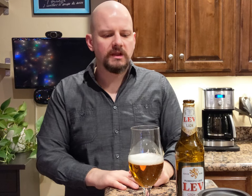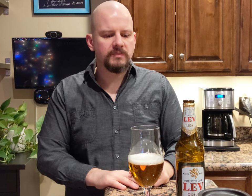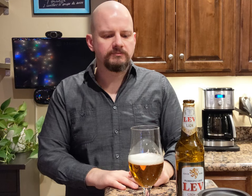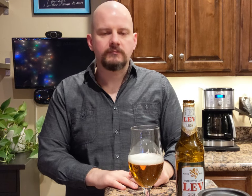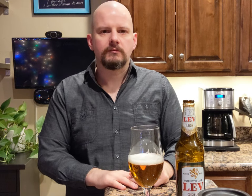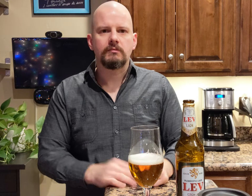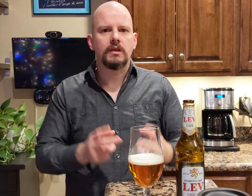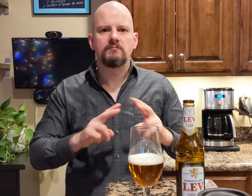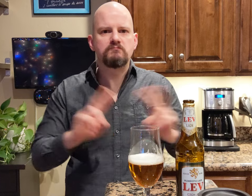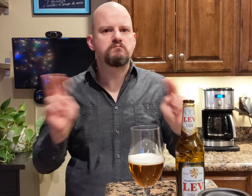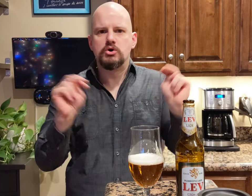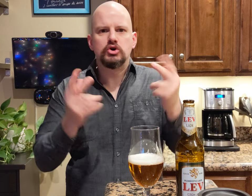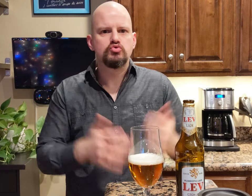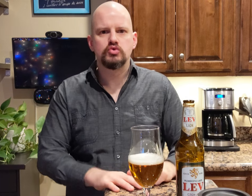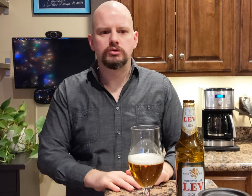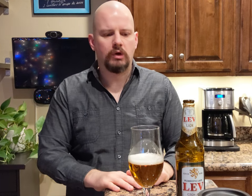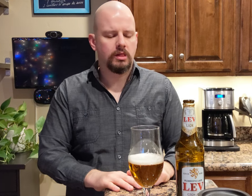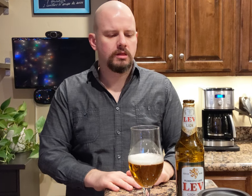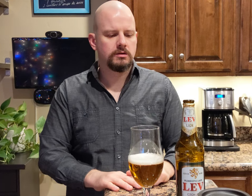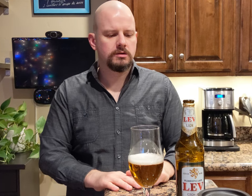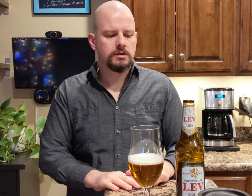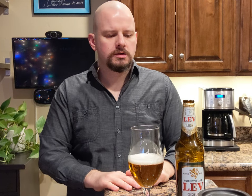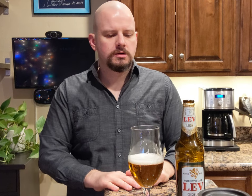It's very neutral.